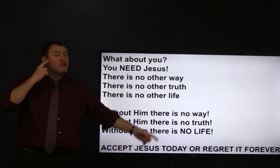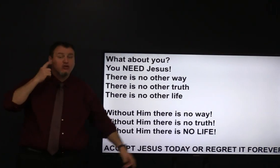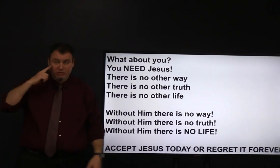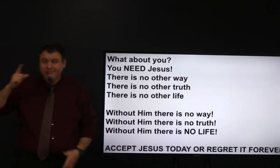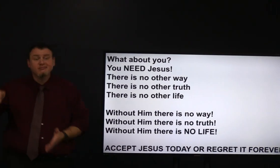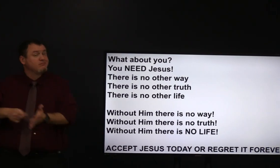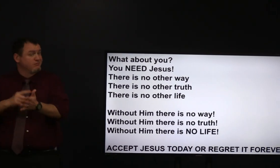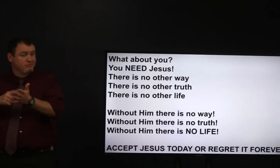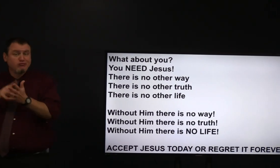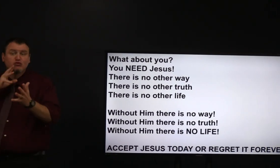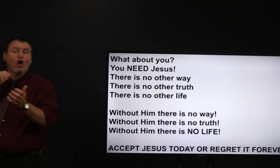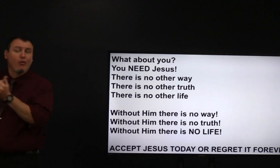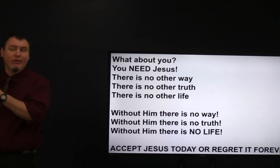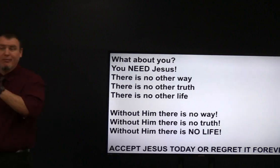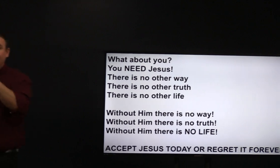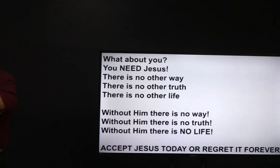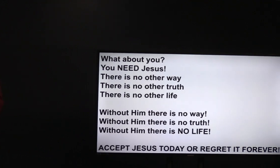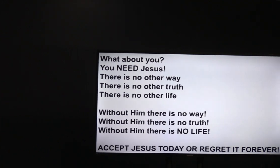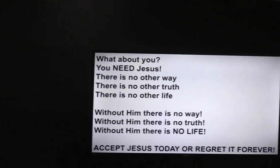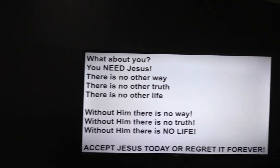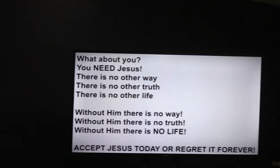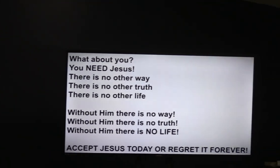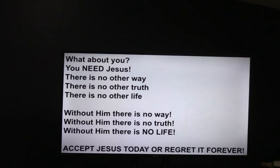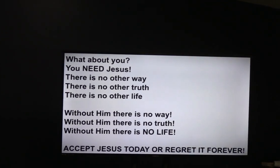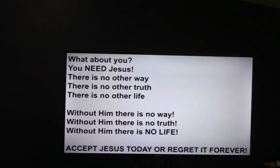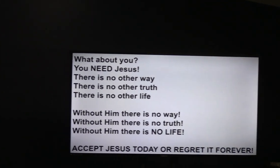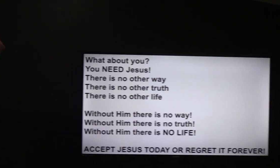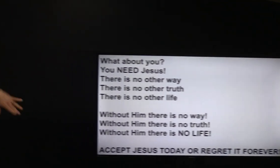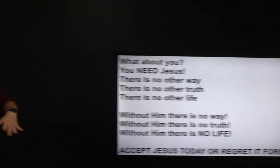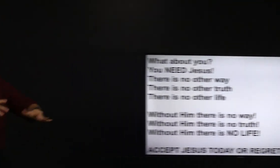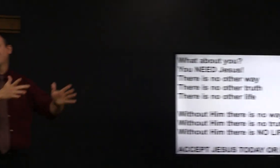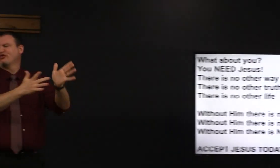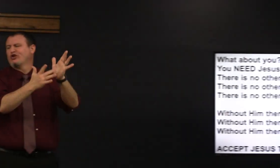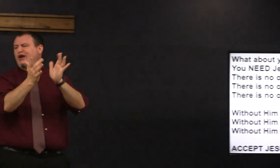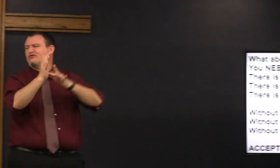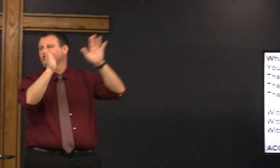now maybe you've heard people say out in the world oh